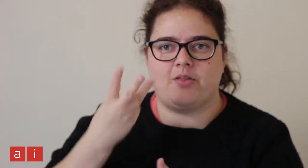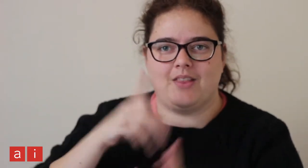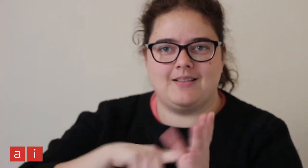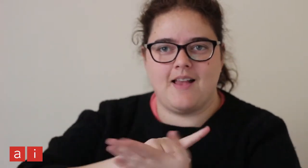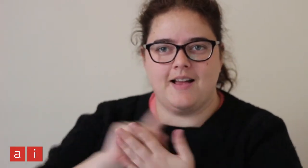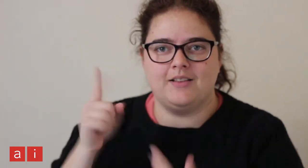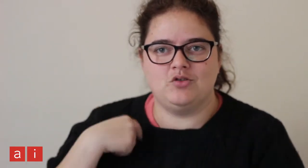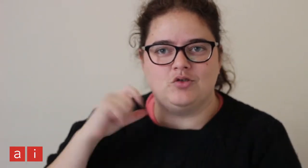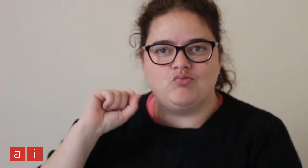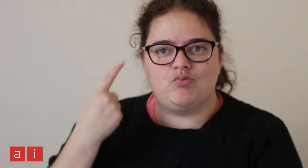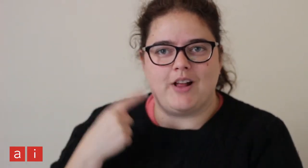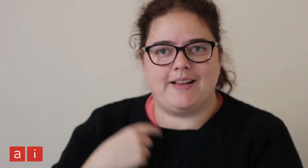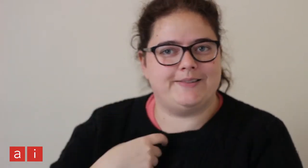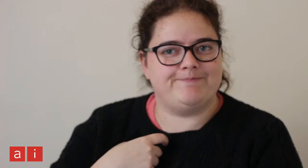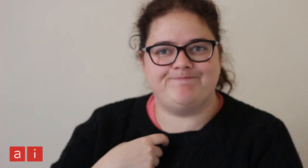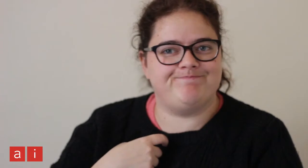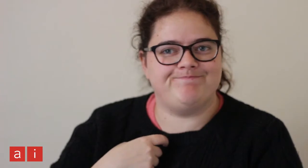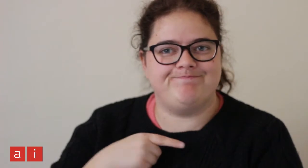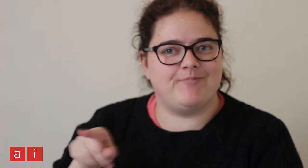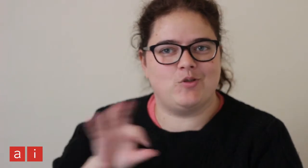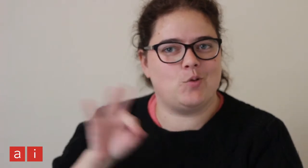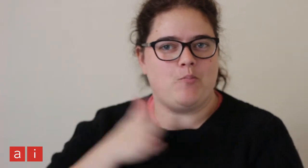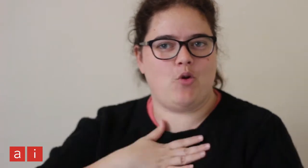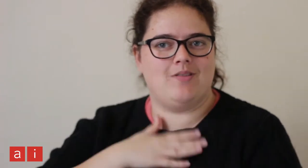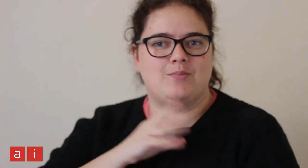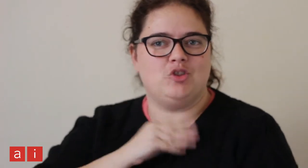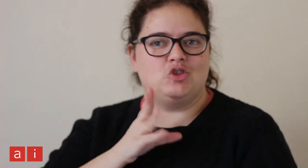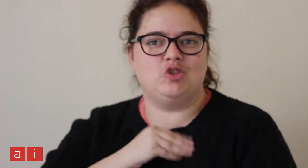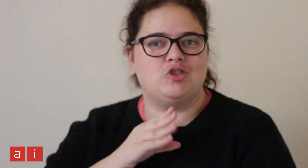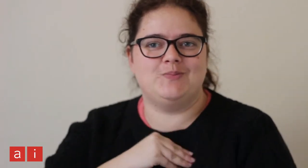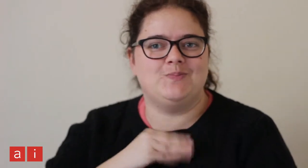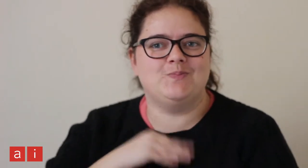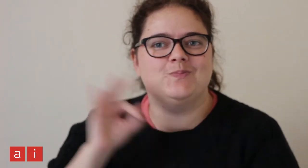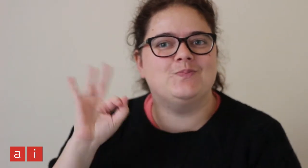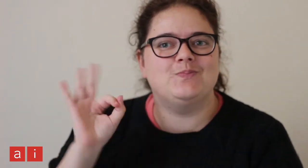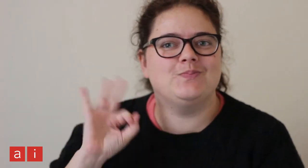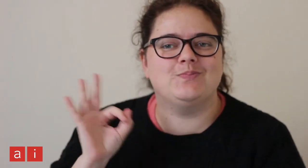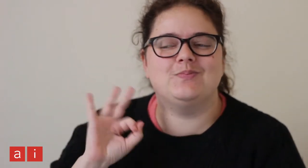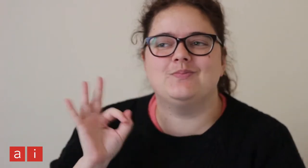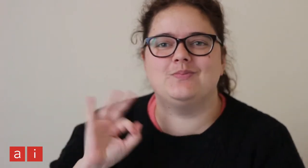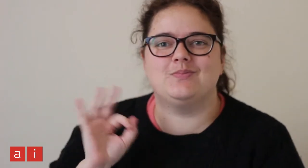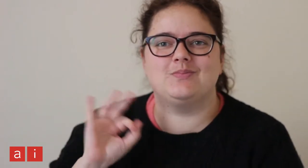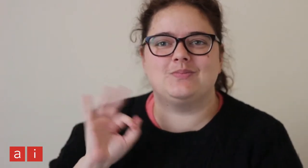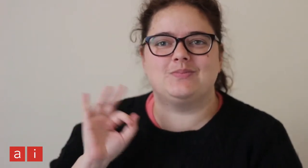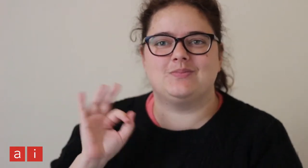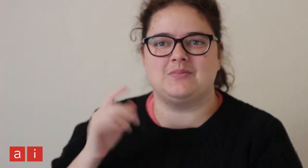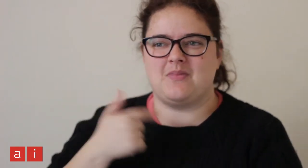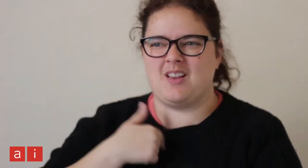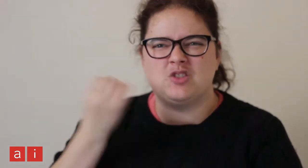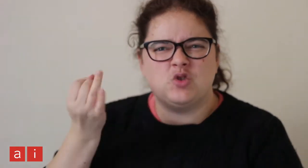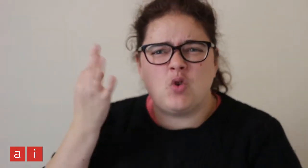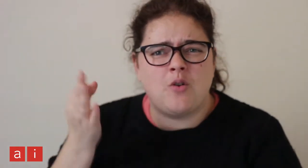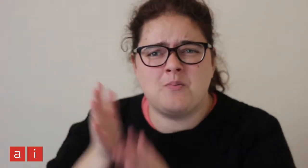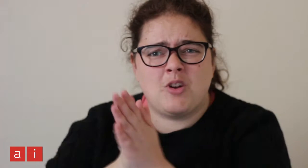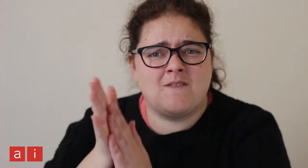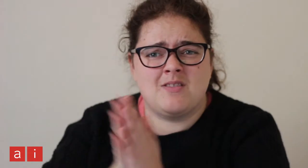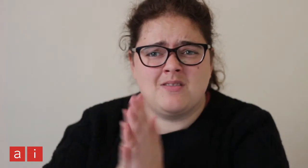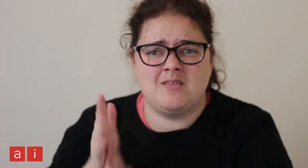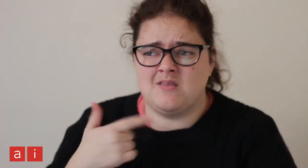Until 3 years later, I realised that wasn't my passion. I didn't have any motivation.